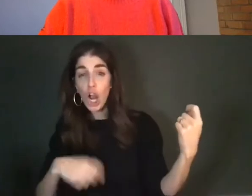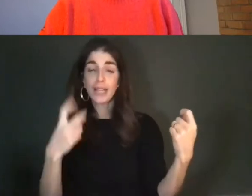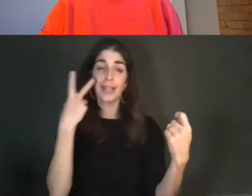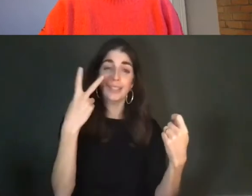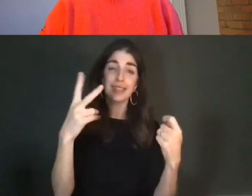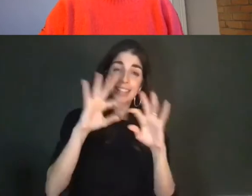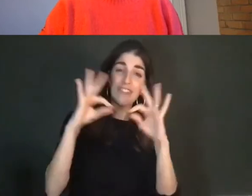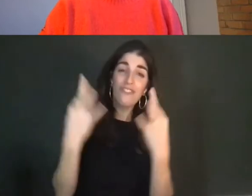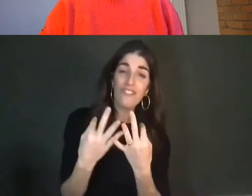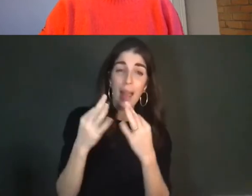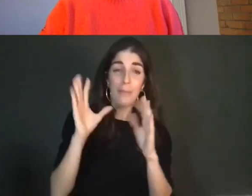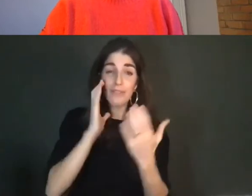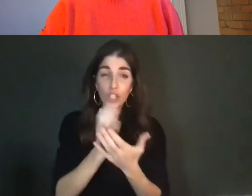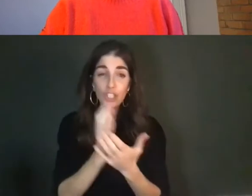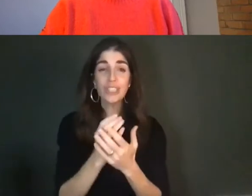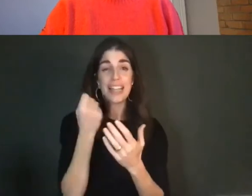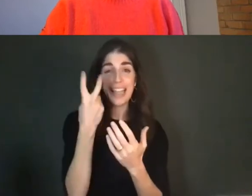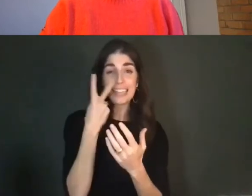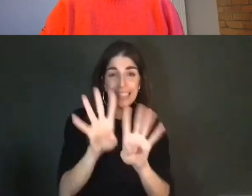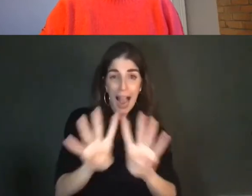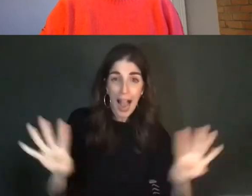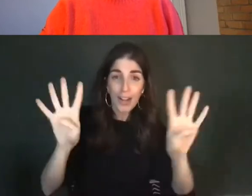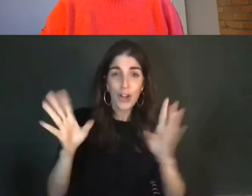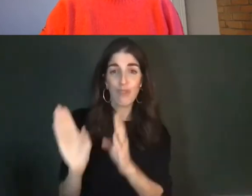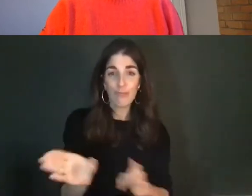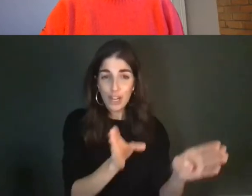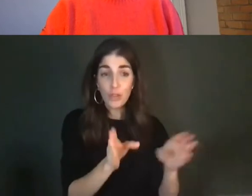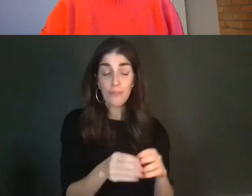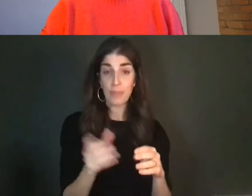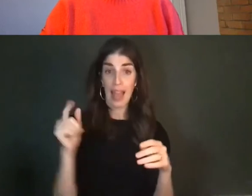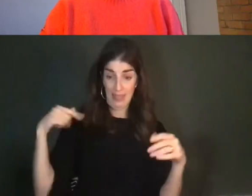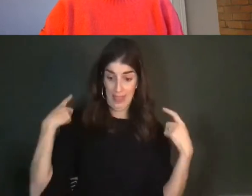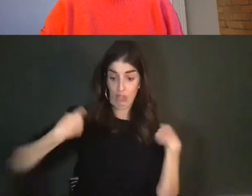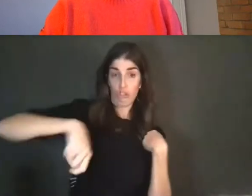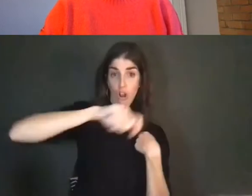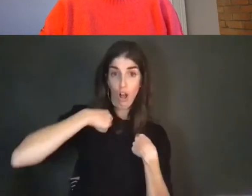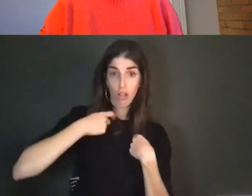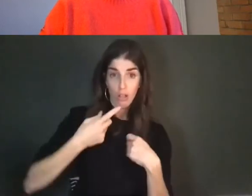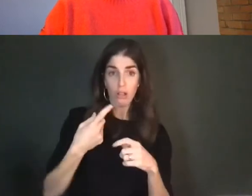preparations, masks. The shawl, I wanted to mention, is a present from Karli Whitmore